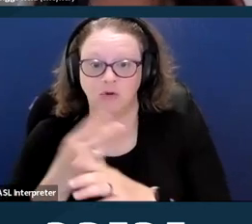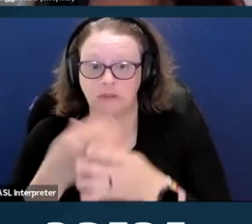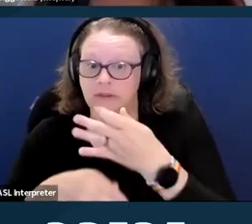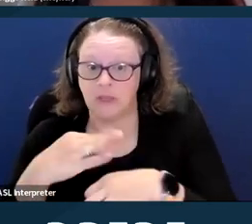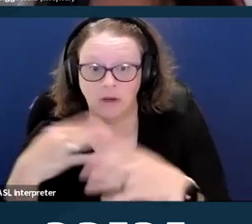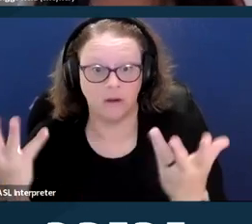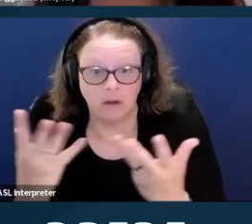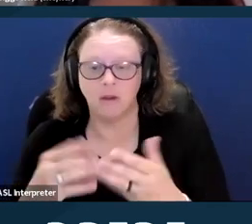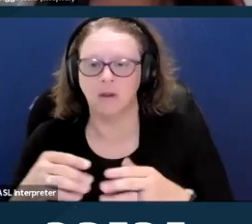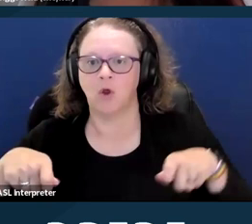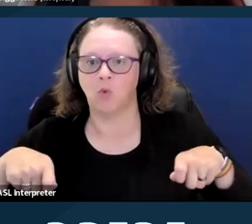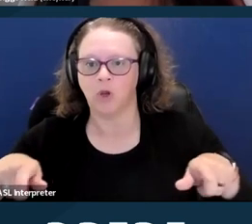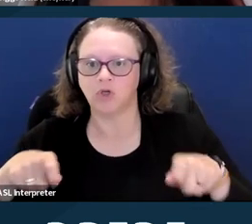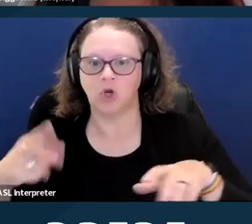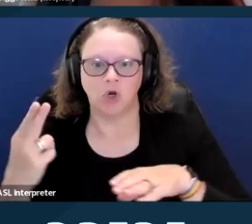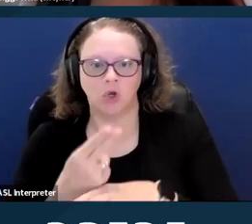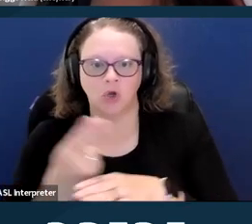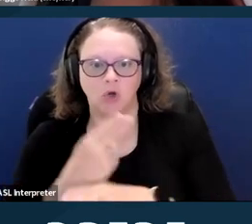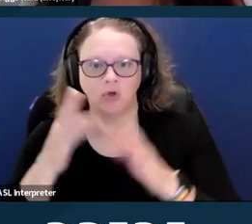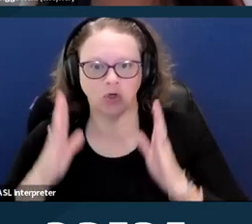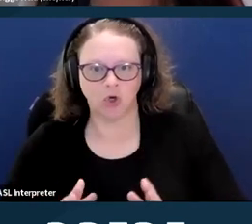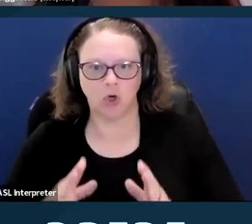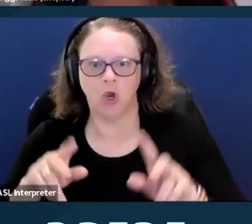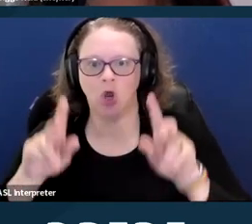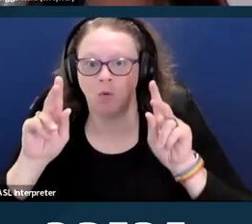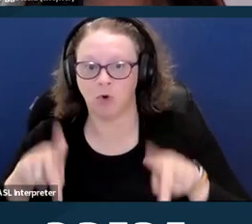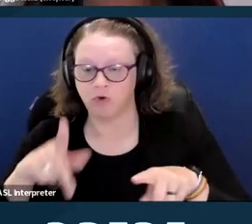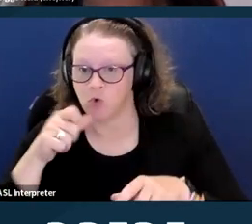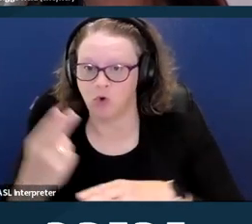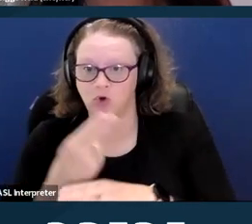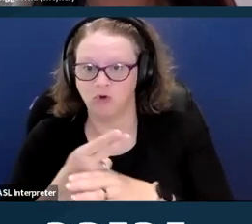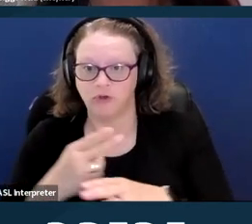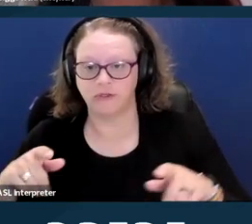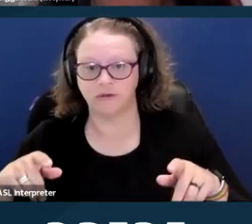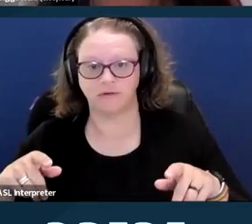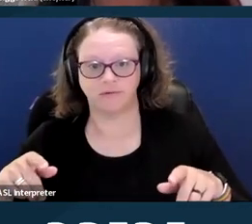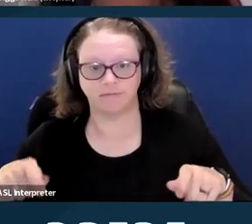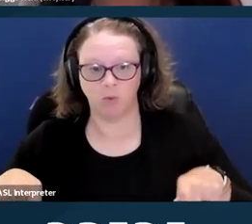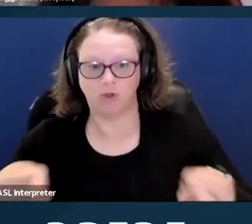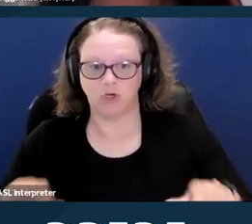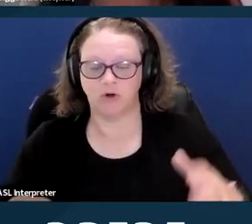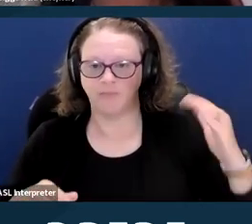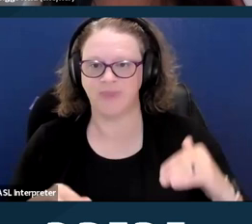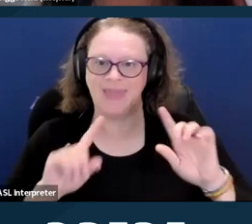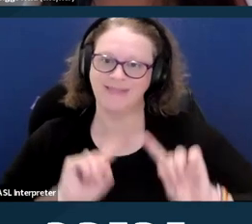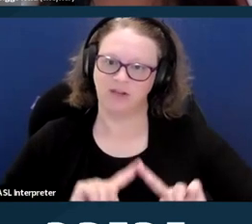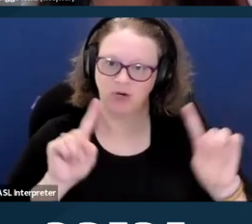Differently abled, handi-capable or special are euphemisms that are condescending and we don't use those anymore.